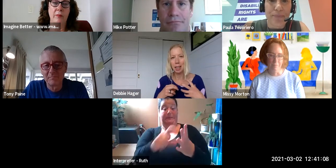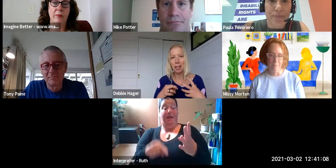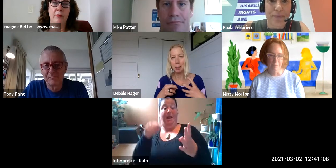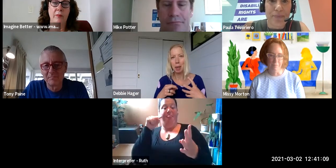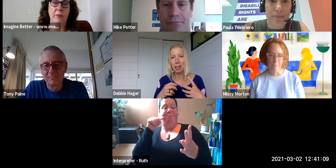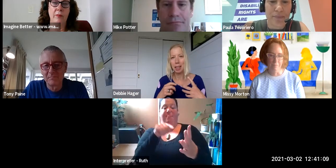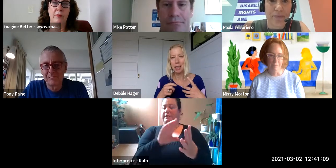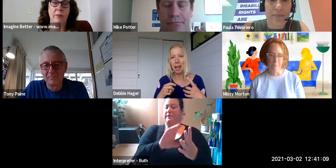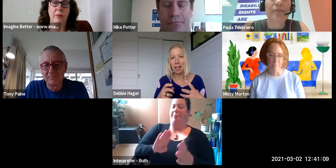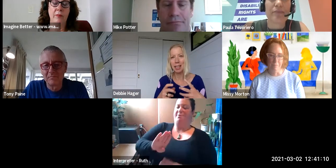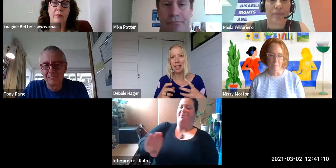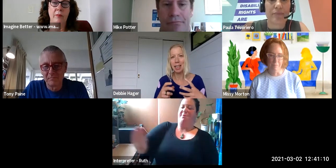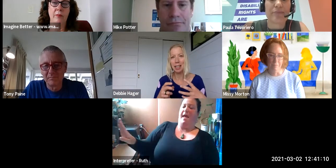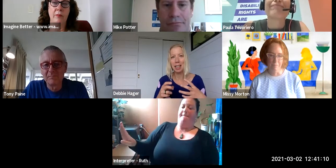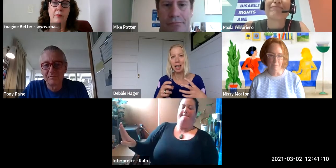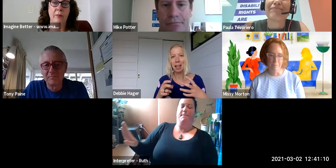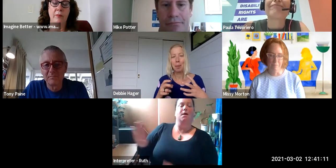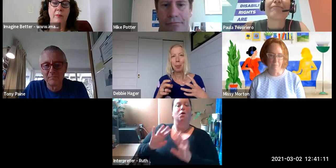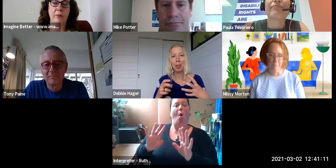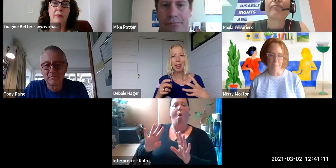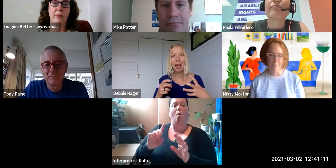You know social change programs too that have been really successful have had a multitude